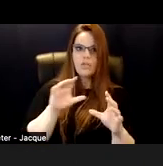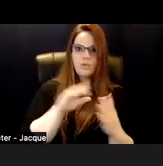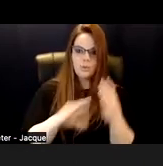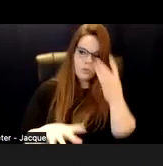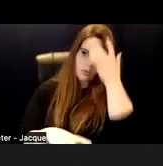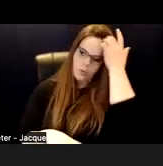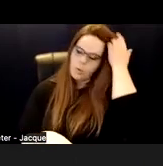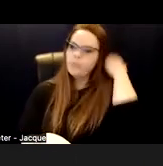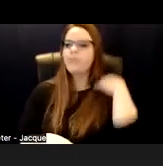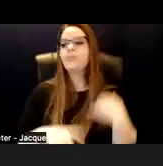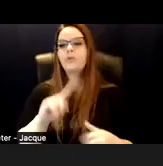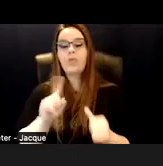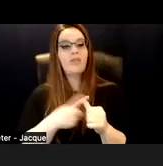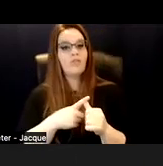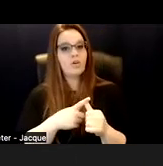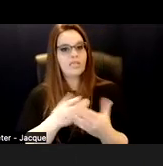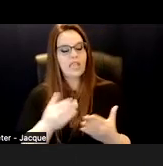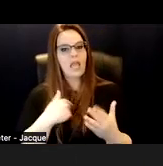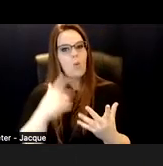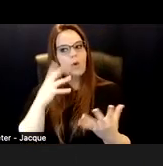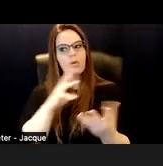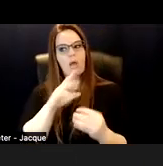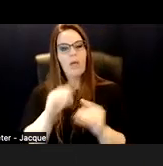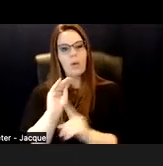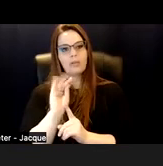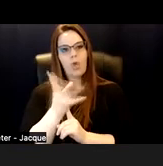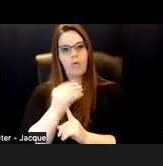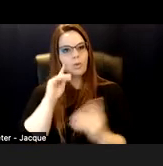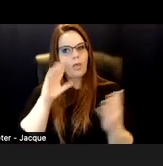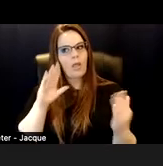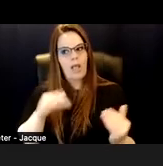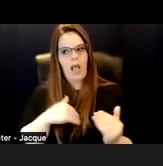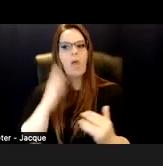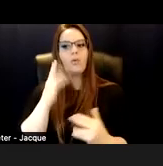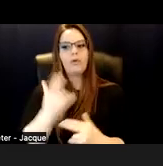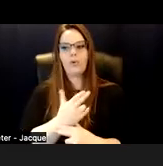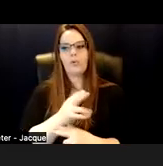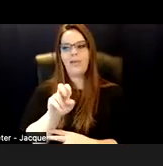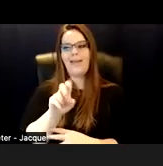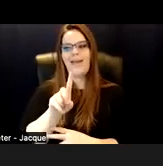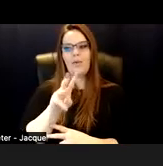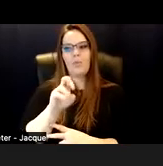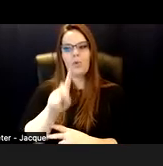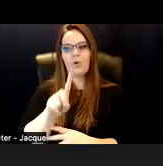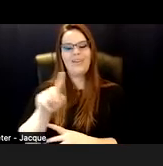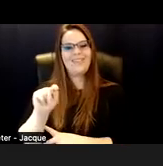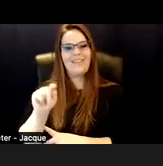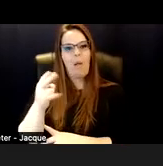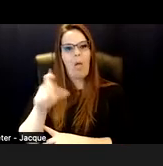The first thing I want to talk about is cultural expectations. And I'm going to use Edward T. Hall's cultural iceberg as a model to start with.